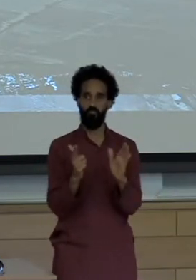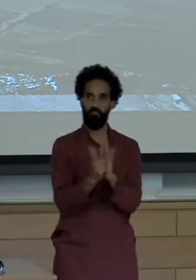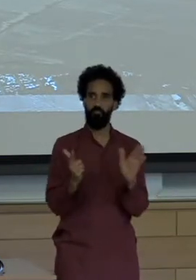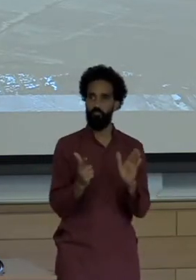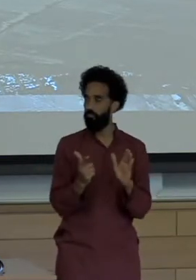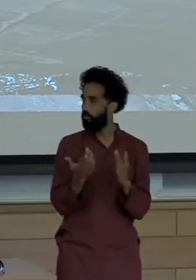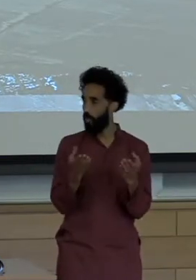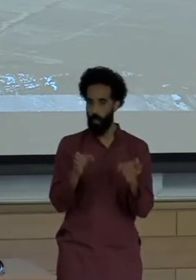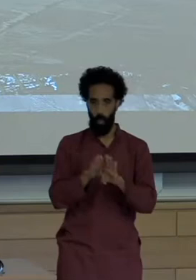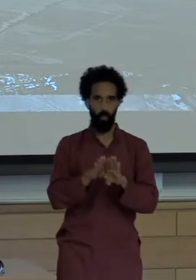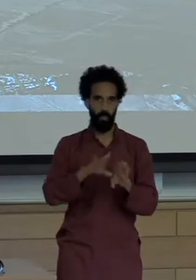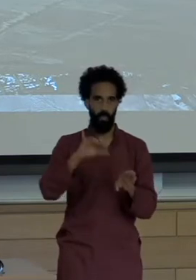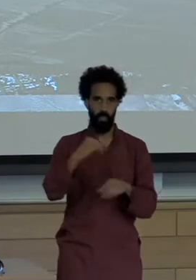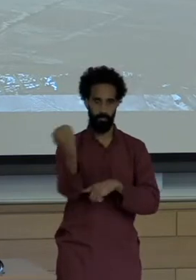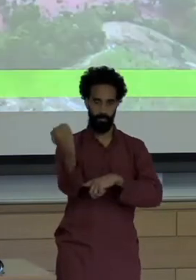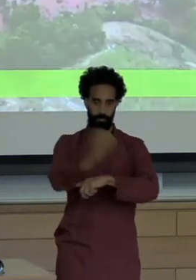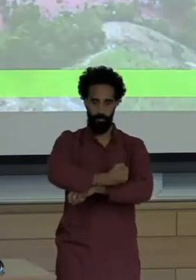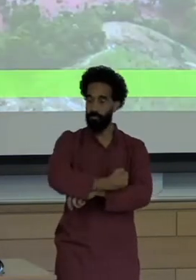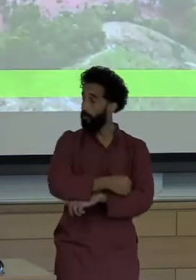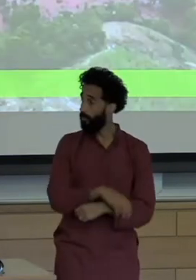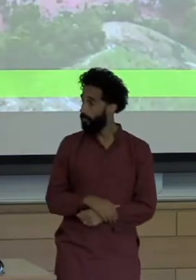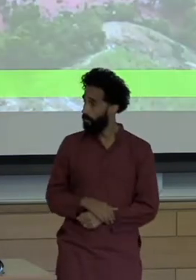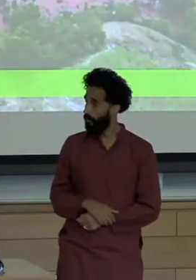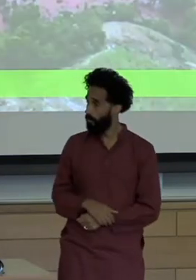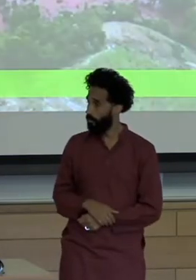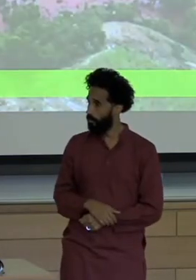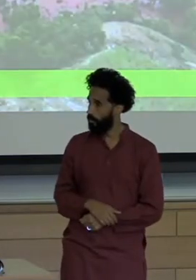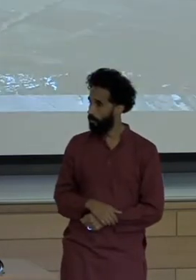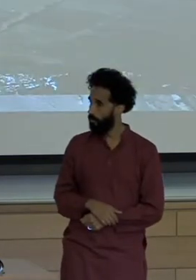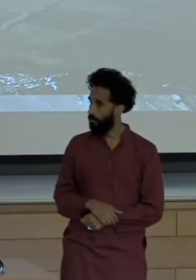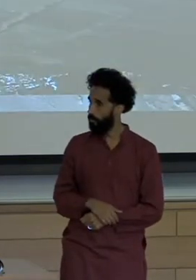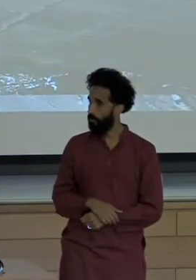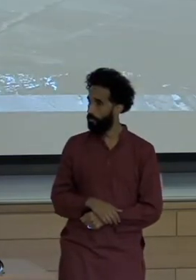So Oops went too far there